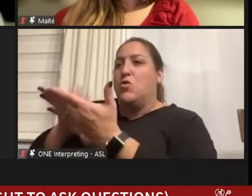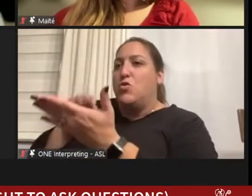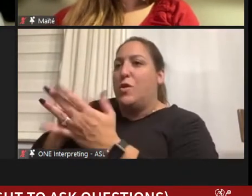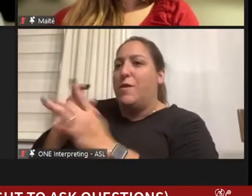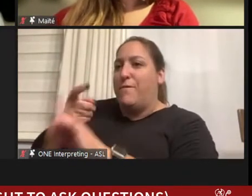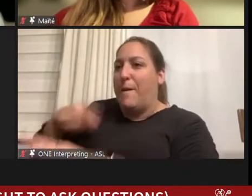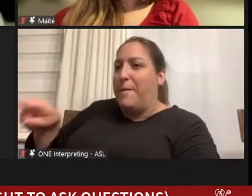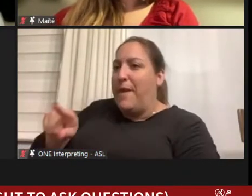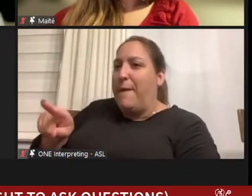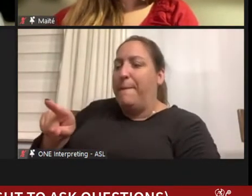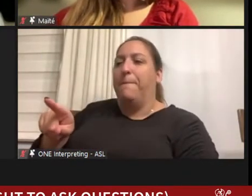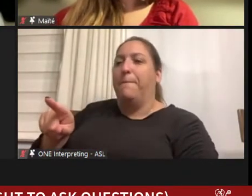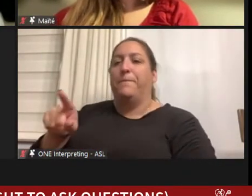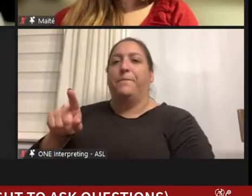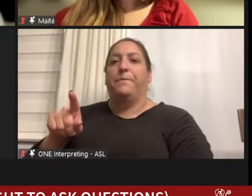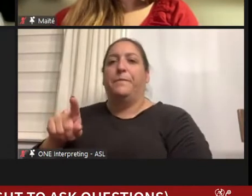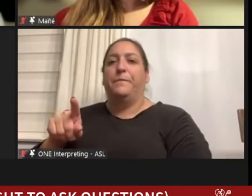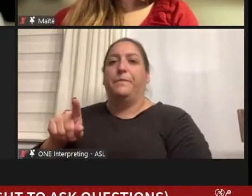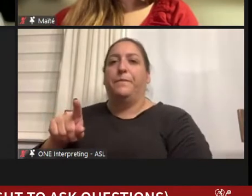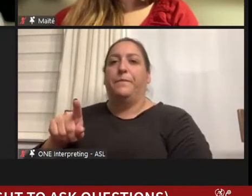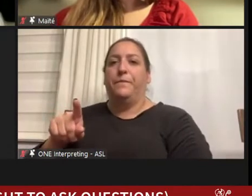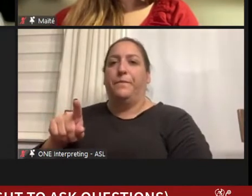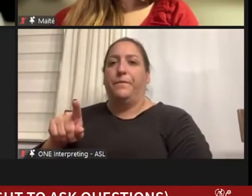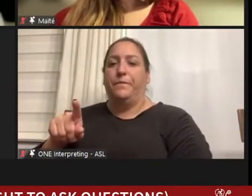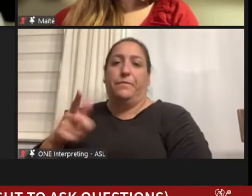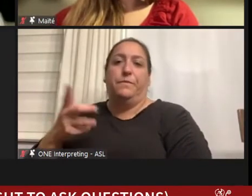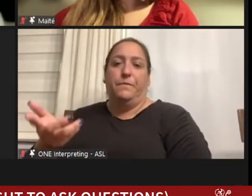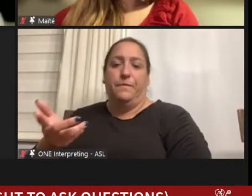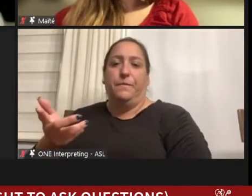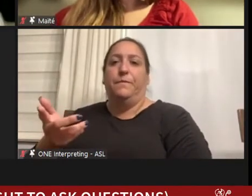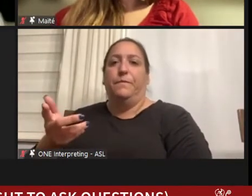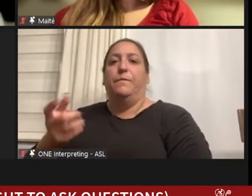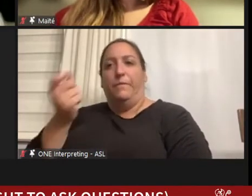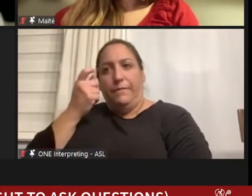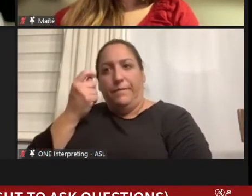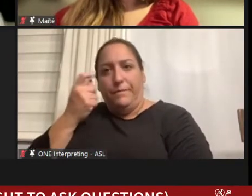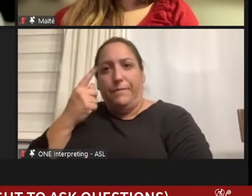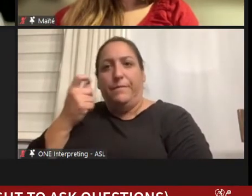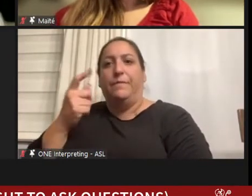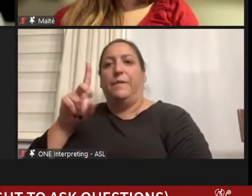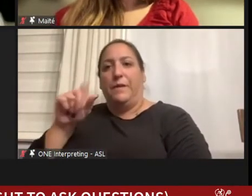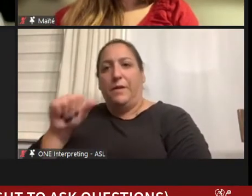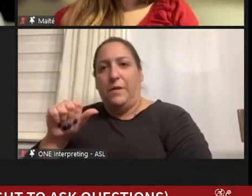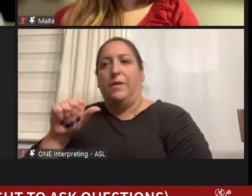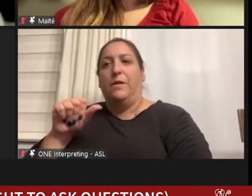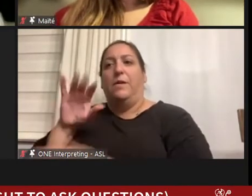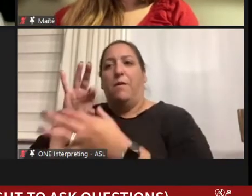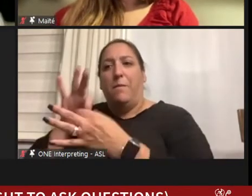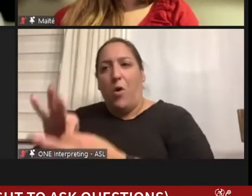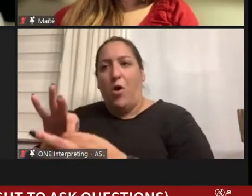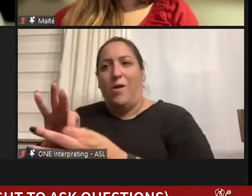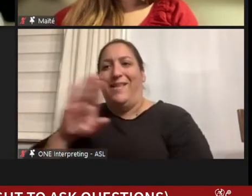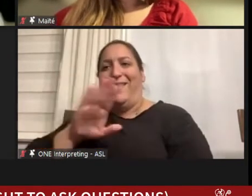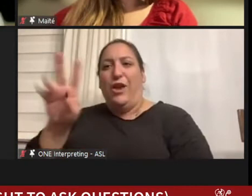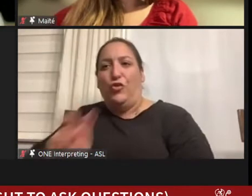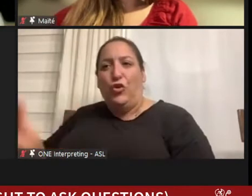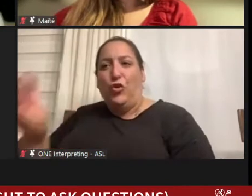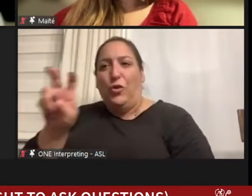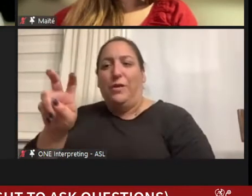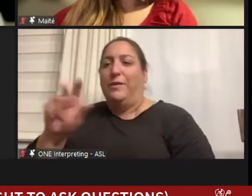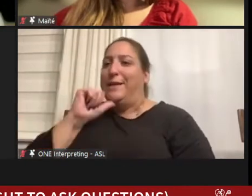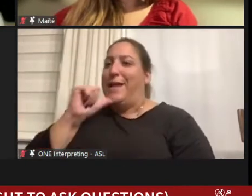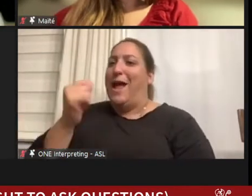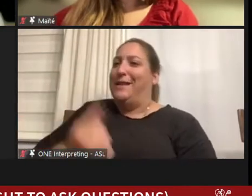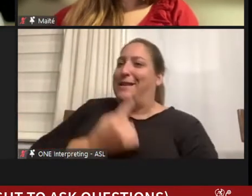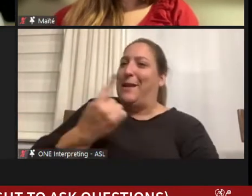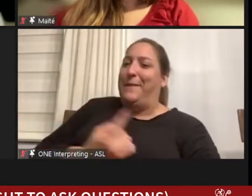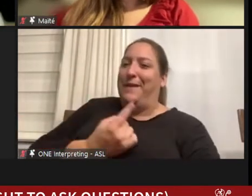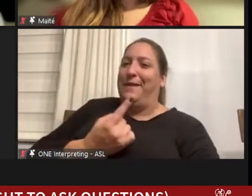and understand that disability is part of their journey rather than something to be stigmatized,